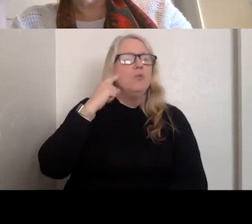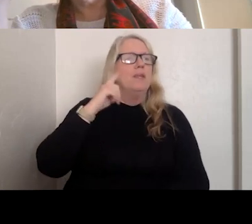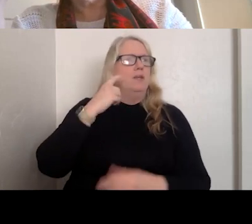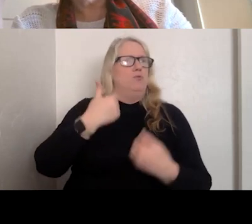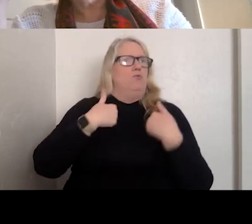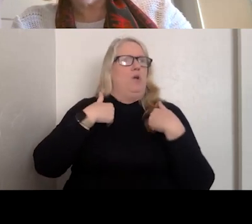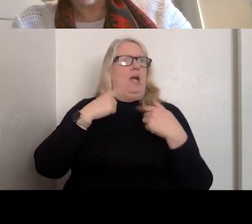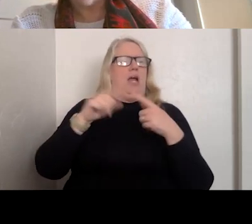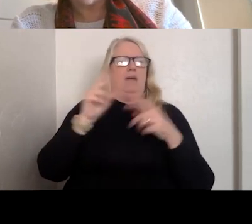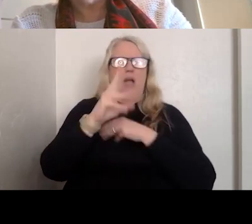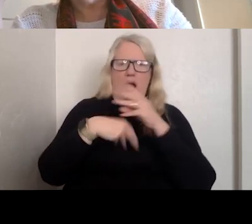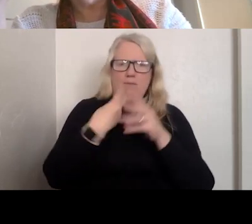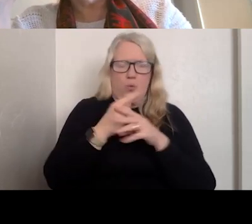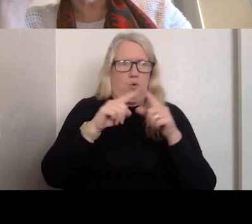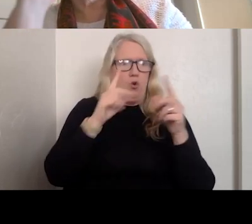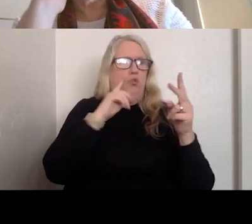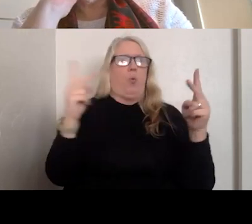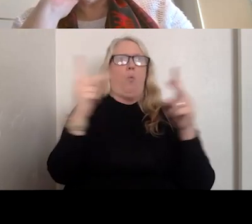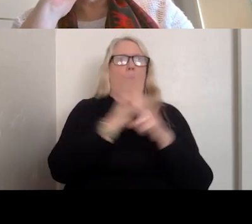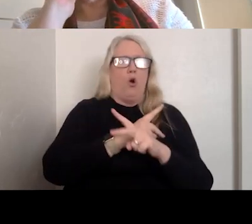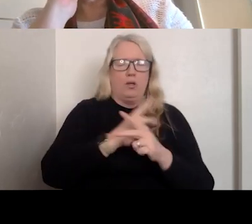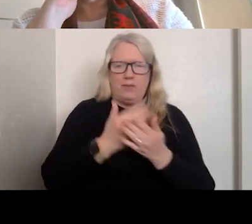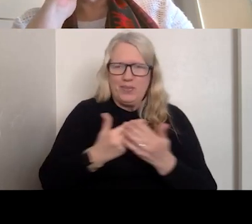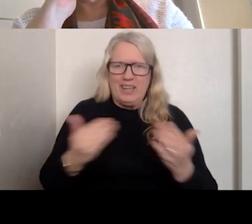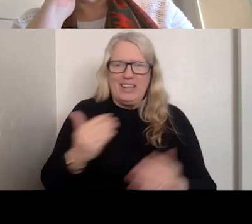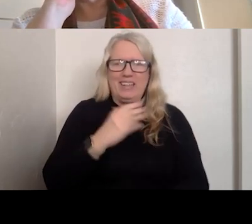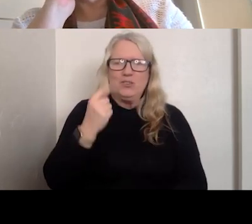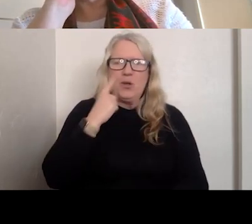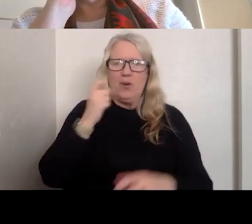WORLD'S WORST THING IN THE WORLD AND IF I TAKE A LOOK, I WOULD